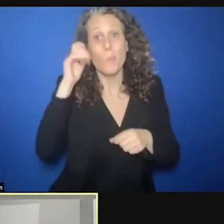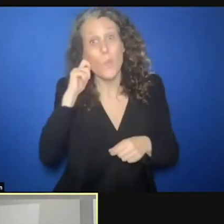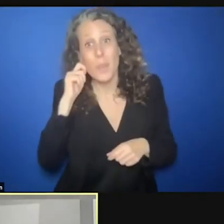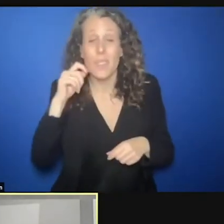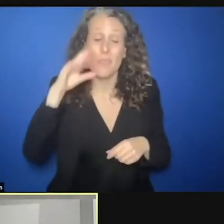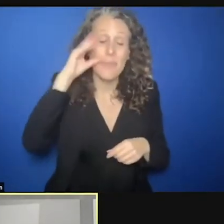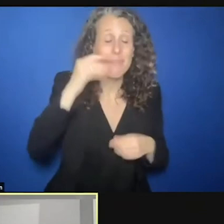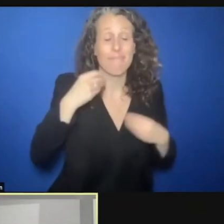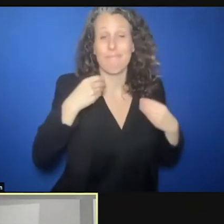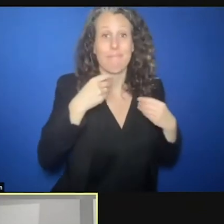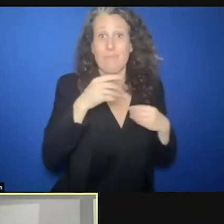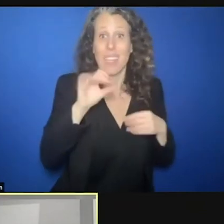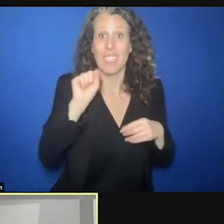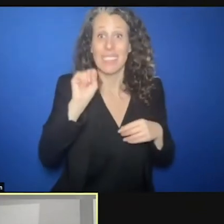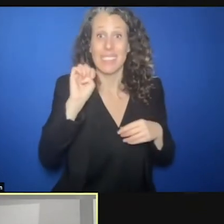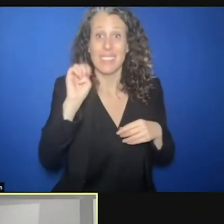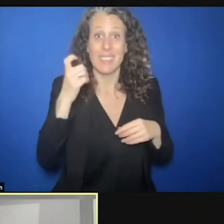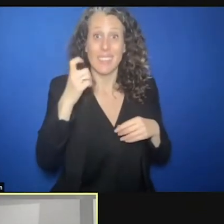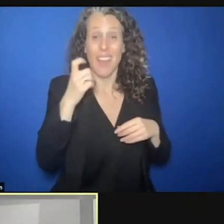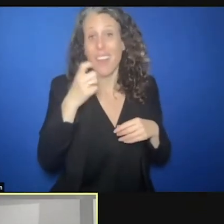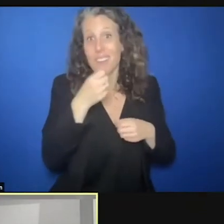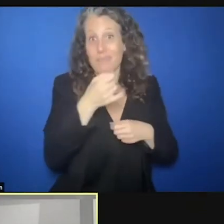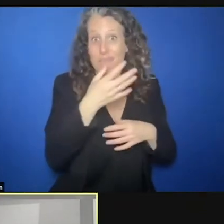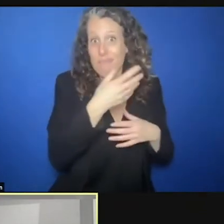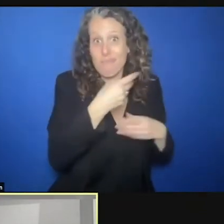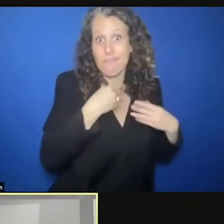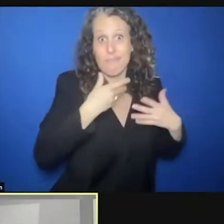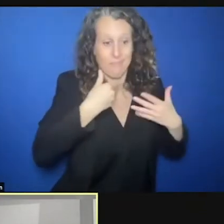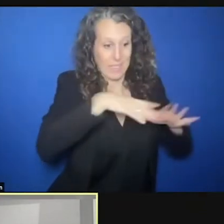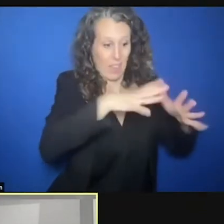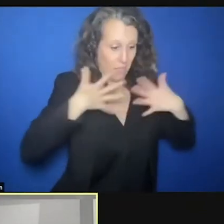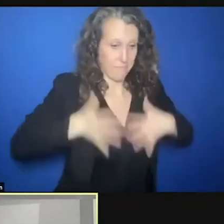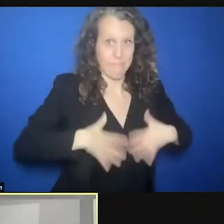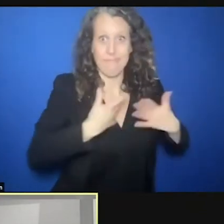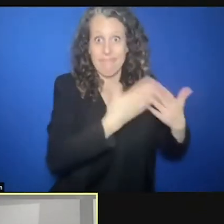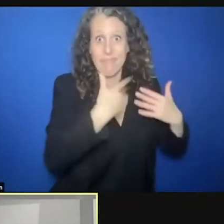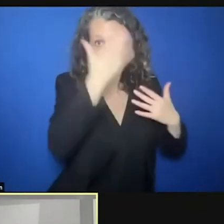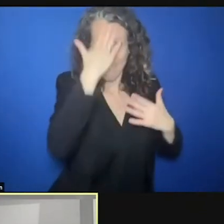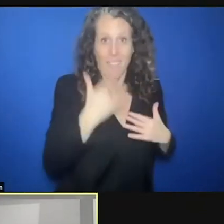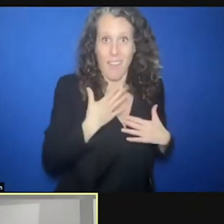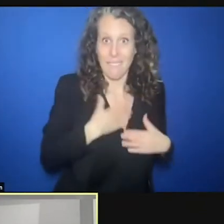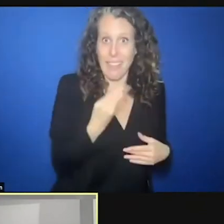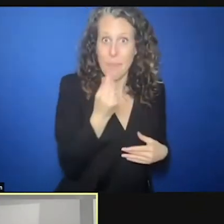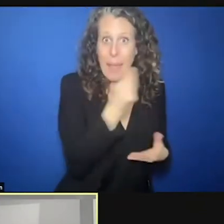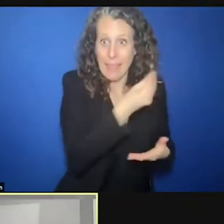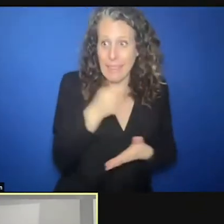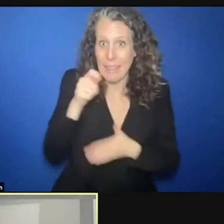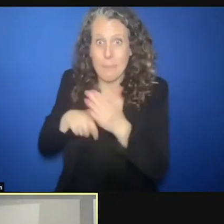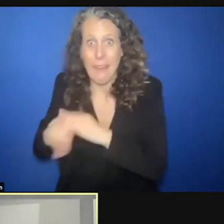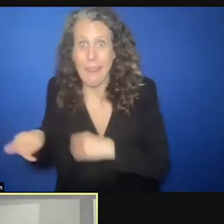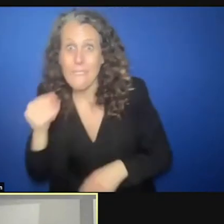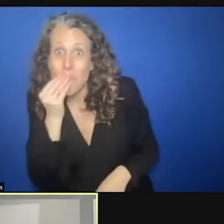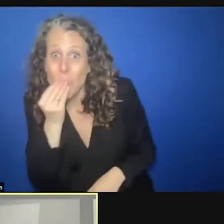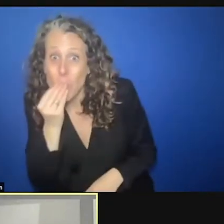up arms and are recruited to armed groups, et cetera. Forced evictions